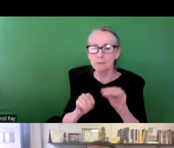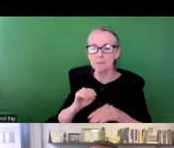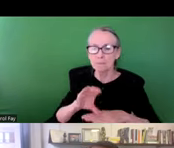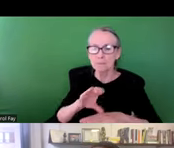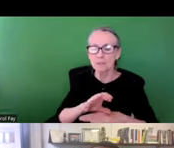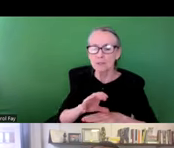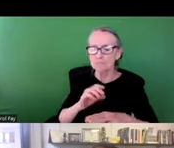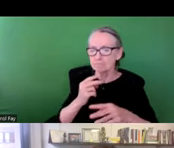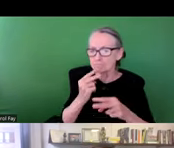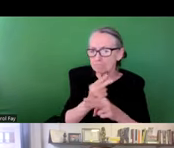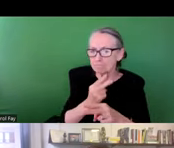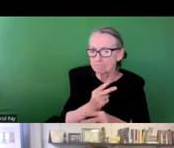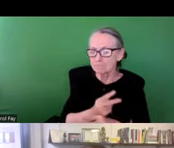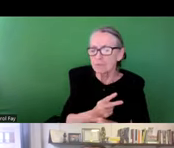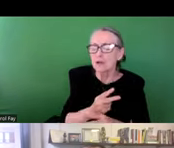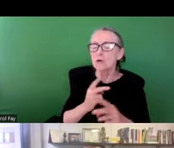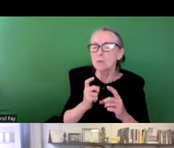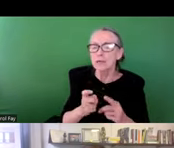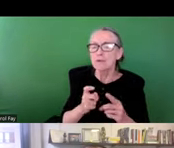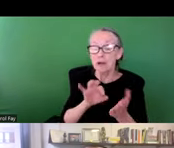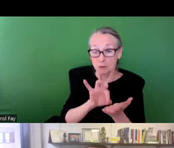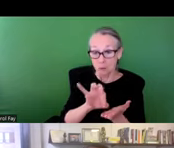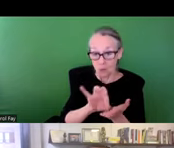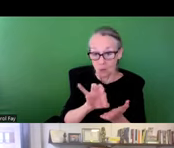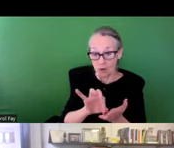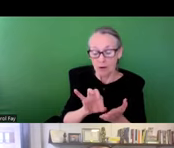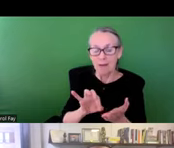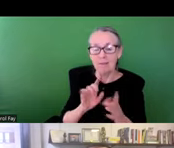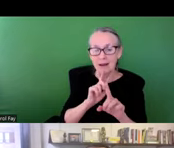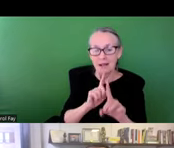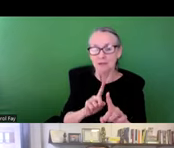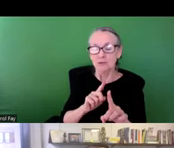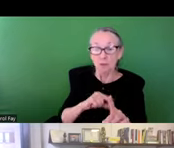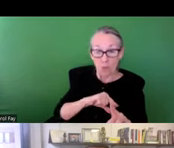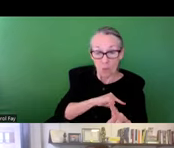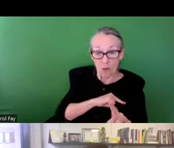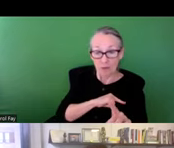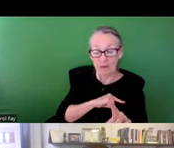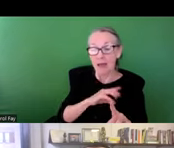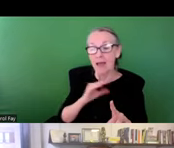and then we take that data and run it through an algorithm and we derive a empirical score